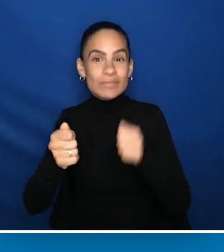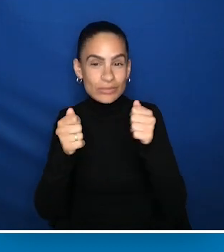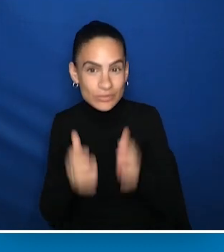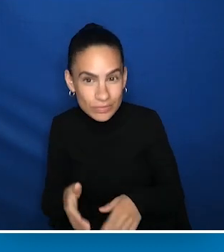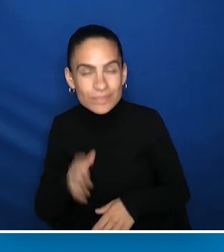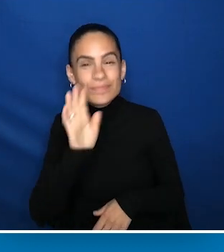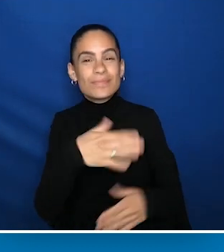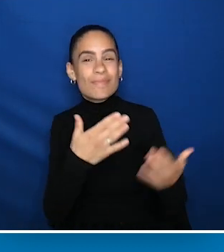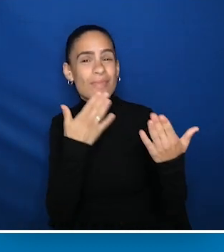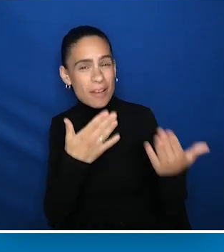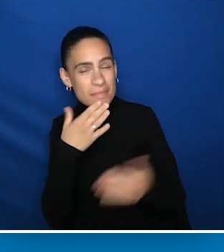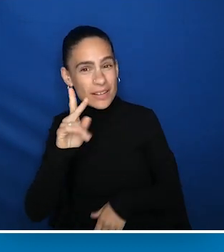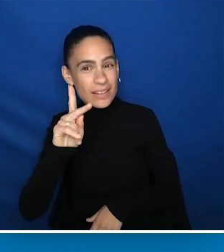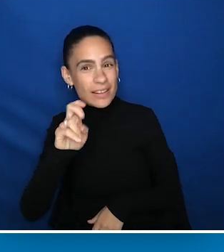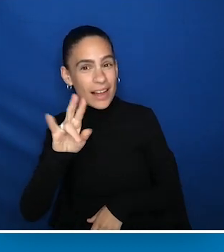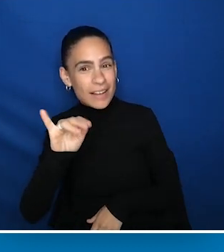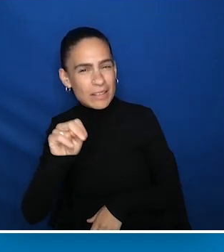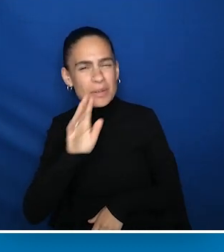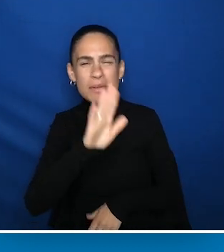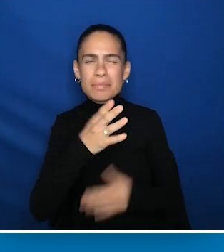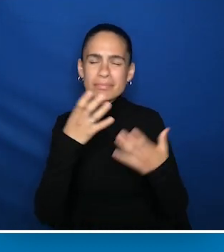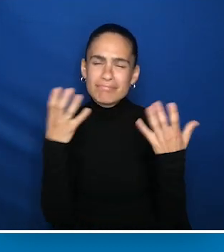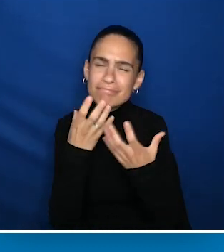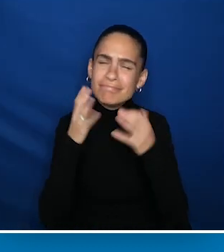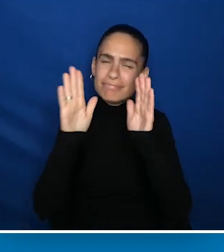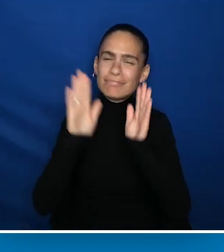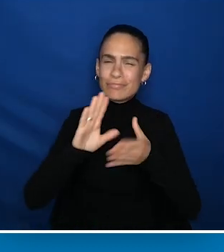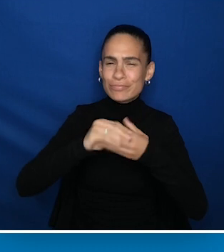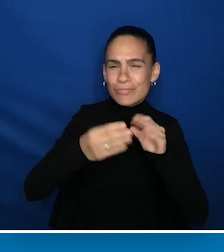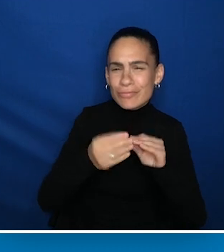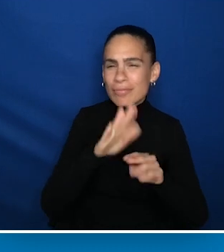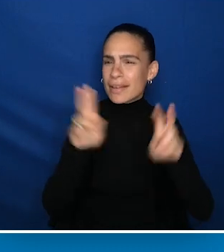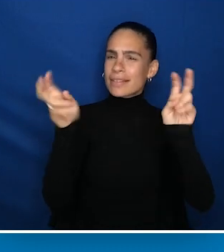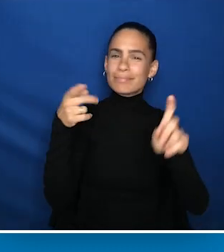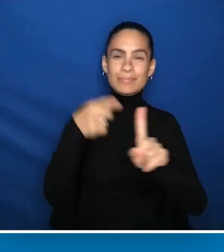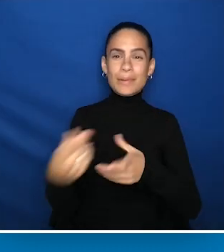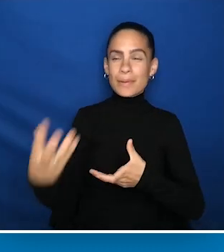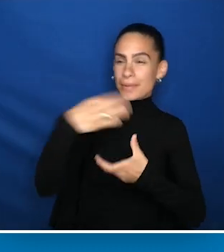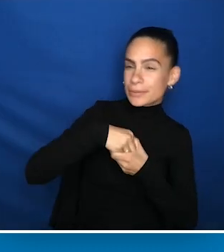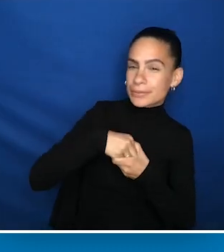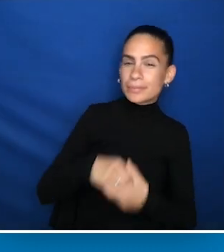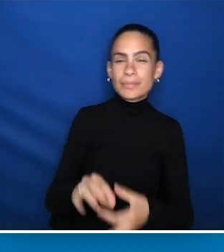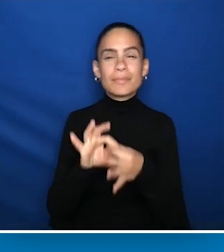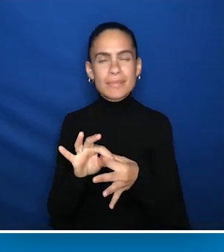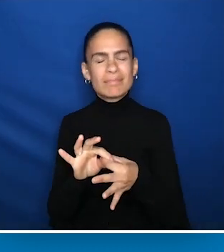Thank you, Kevin, for that wonderful essay. Your themes of inclusion and belonging remind us that our presence